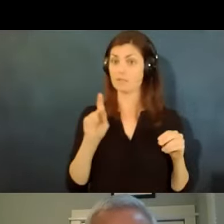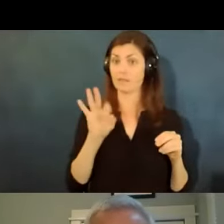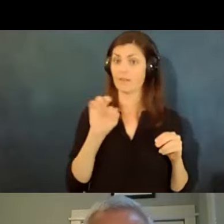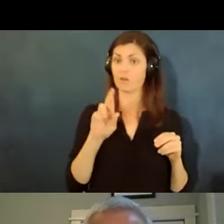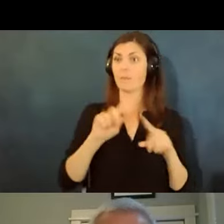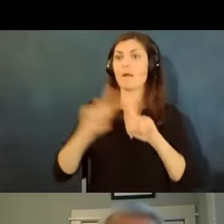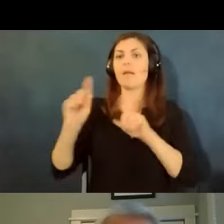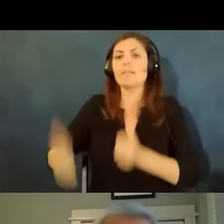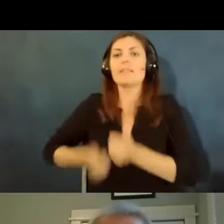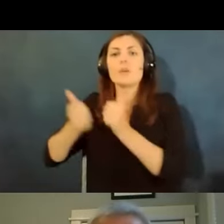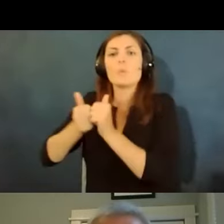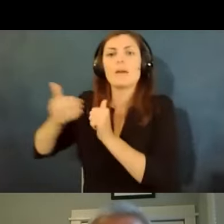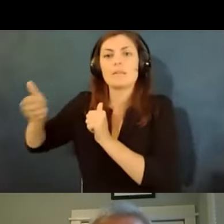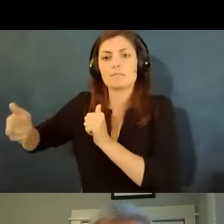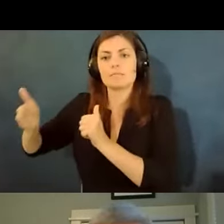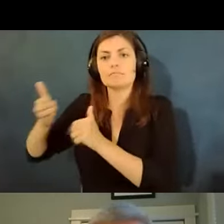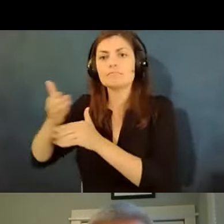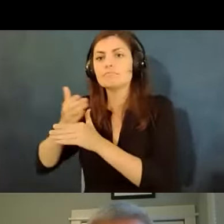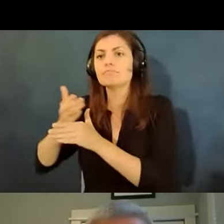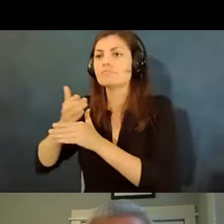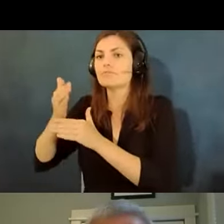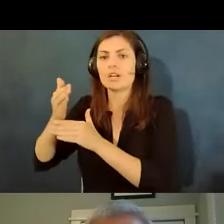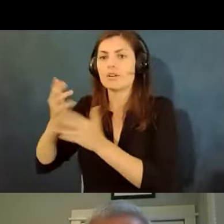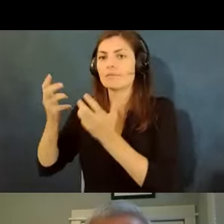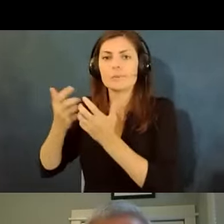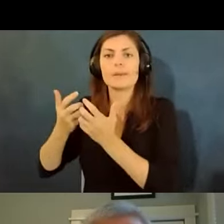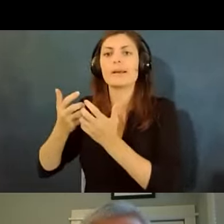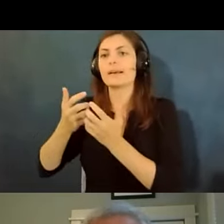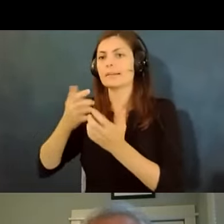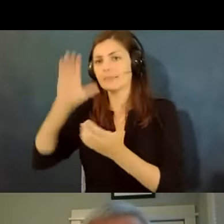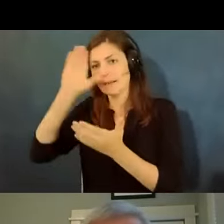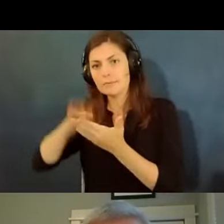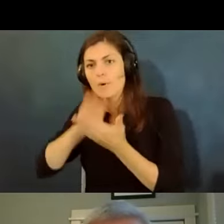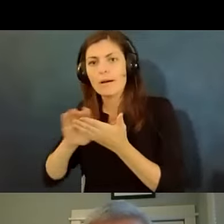someone or they're caring for someone who has a risk factor and they don't want to bring it home